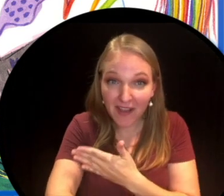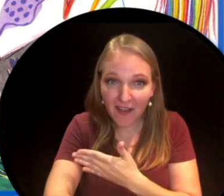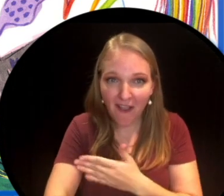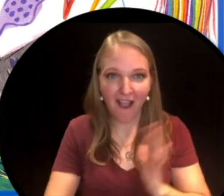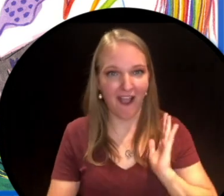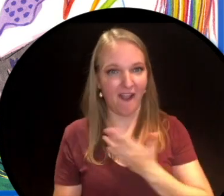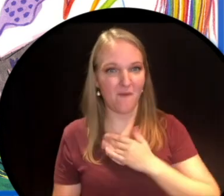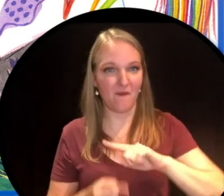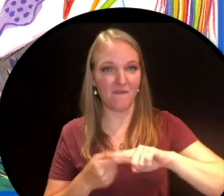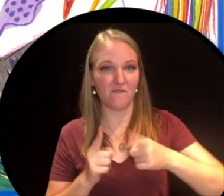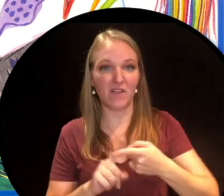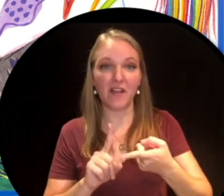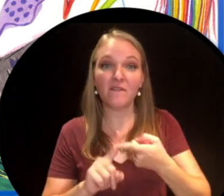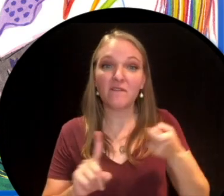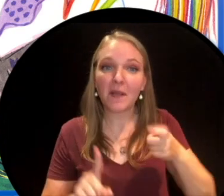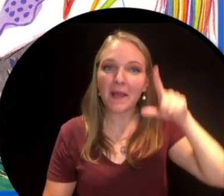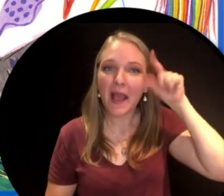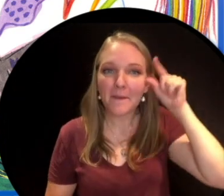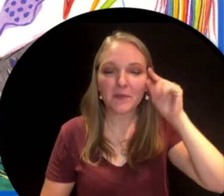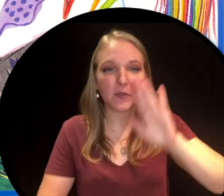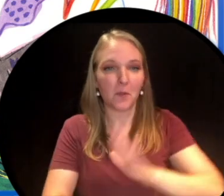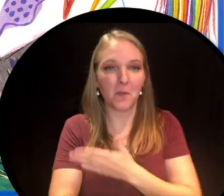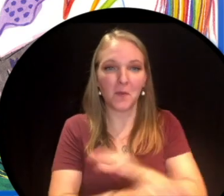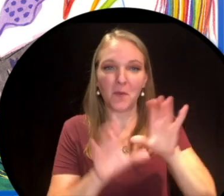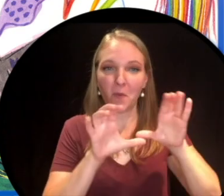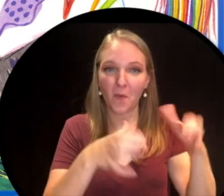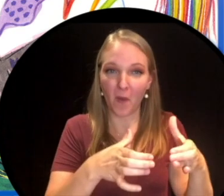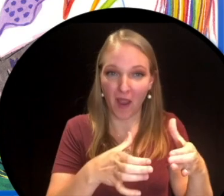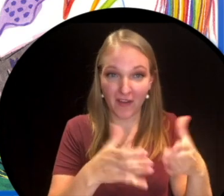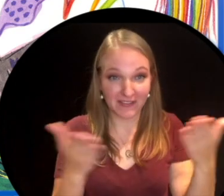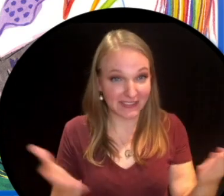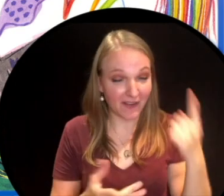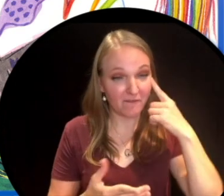Our friends at the Hamilton children's choir are here with a cool exercise for us.